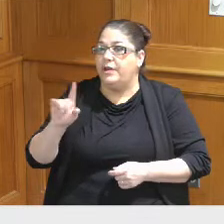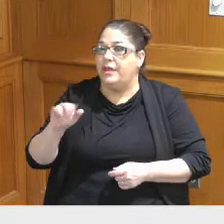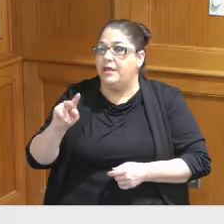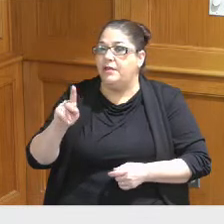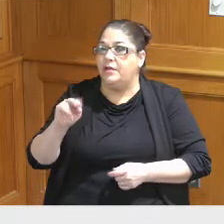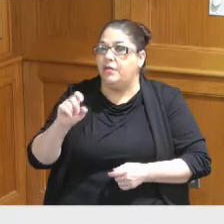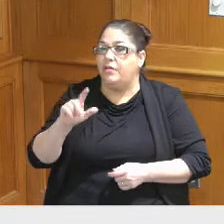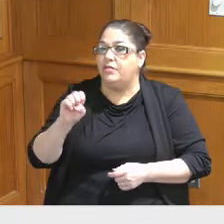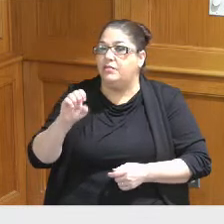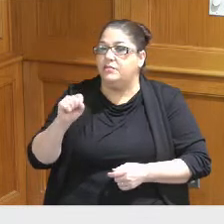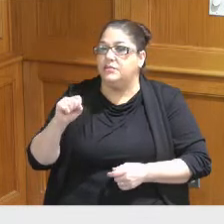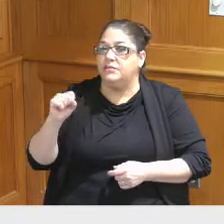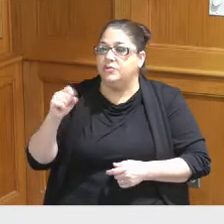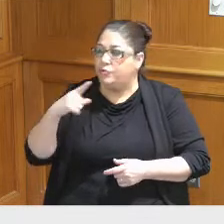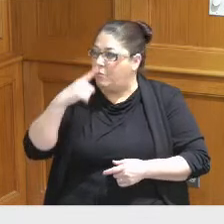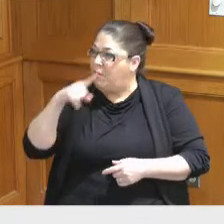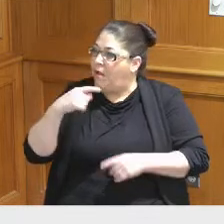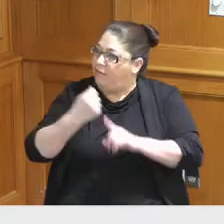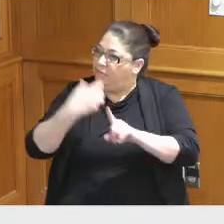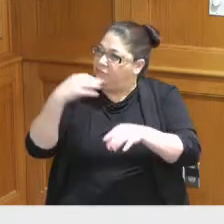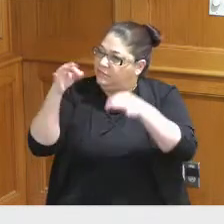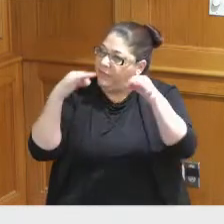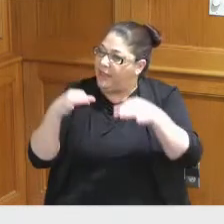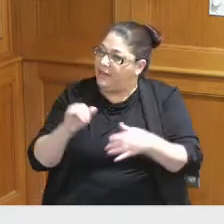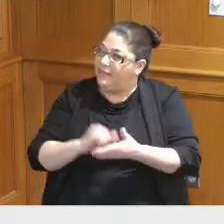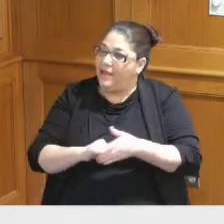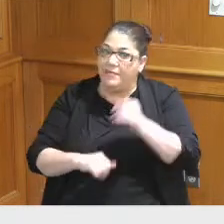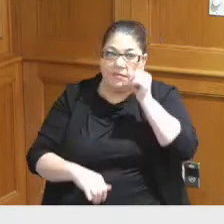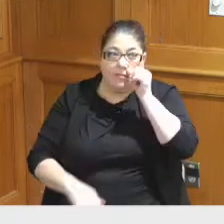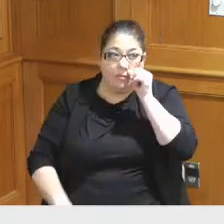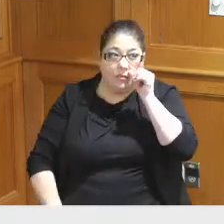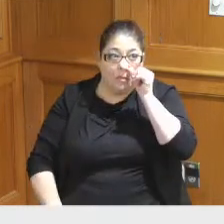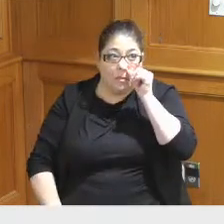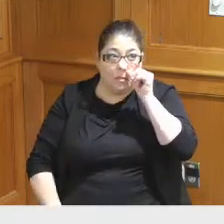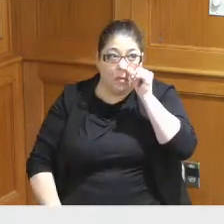terms of looking at this you want to just walk through the the renovation program you know sure